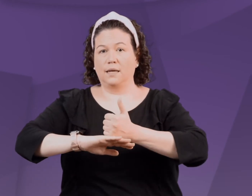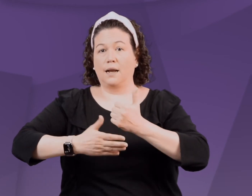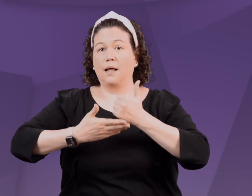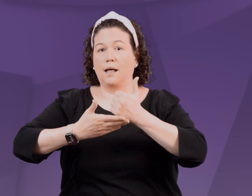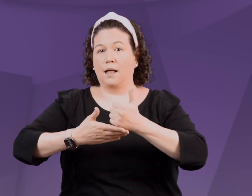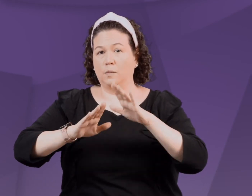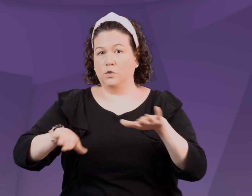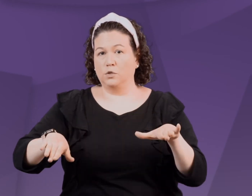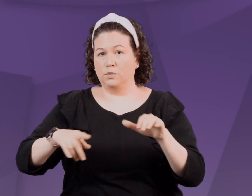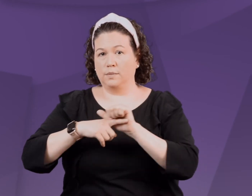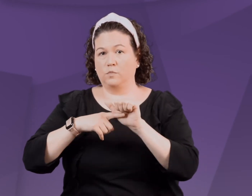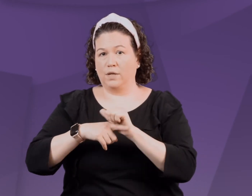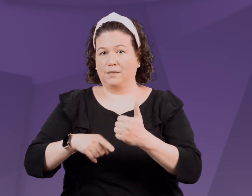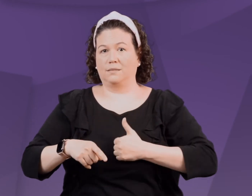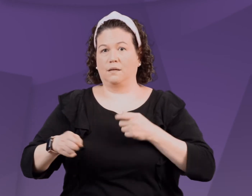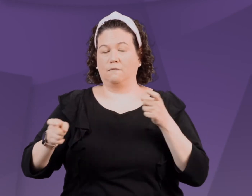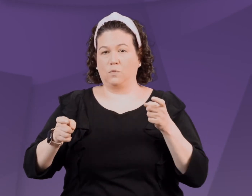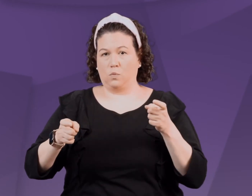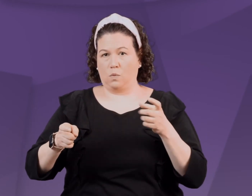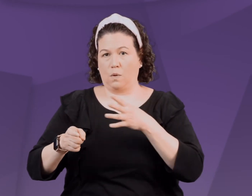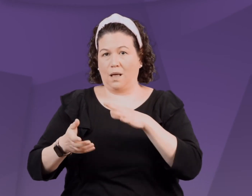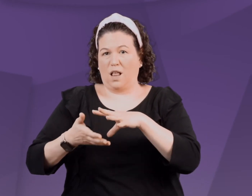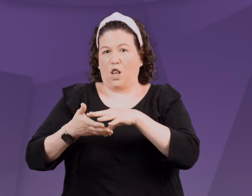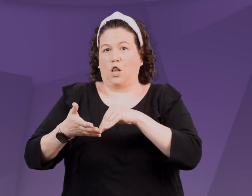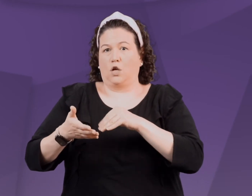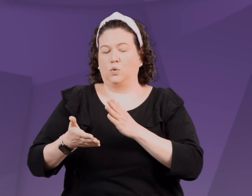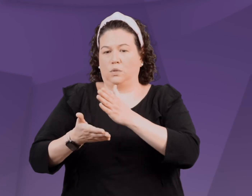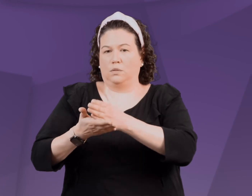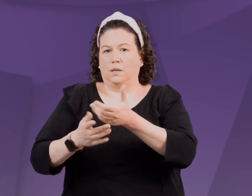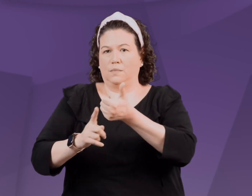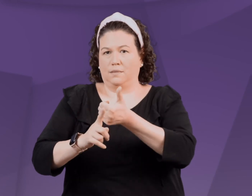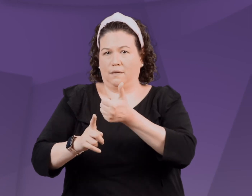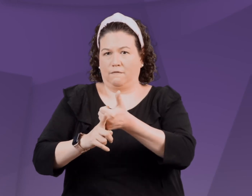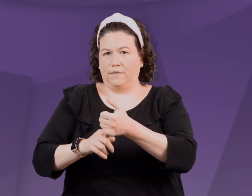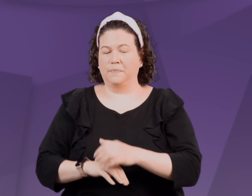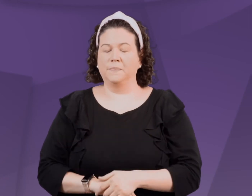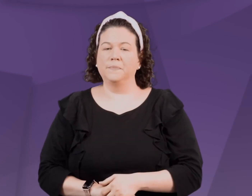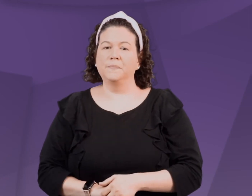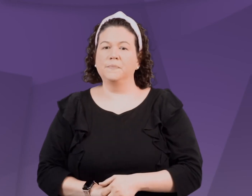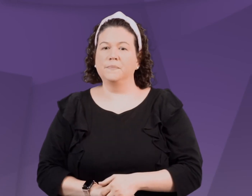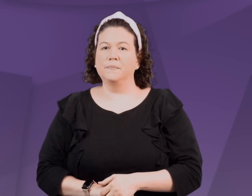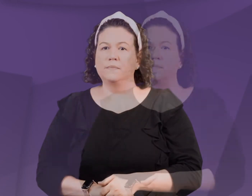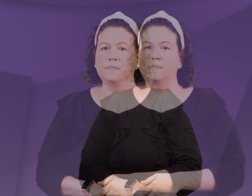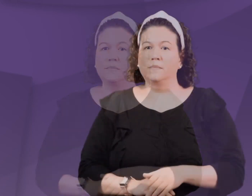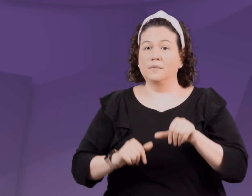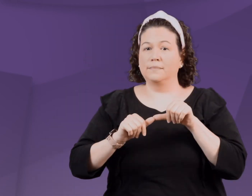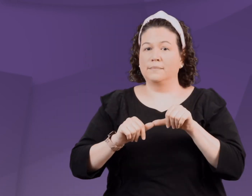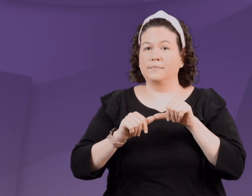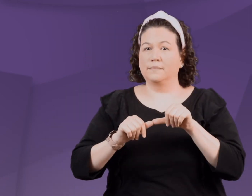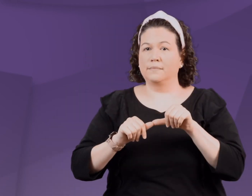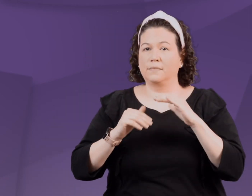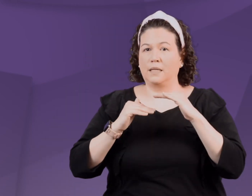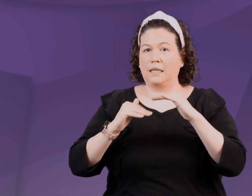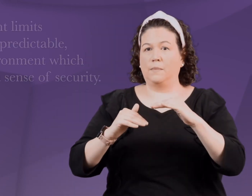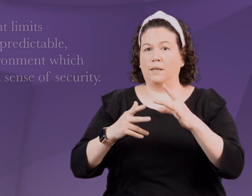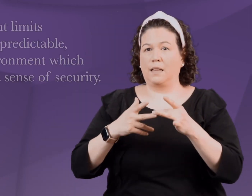Limits set in play sessions help children practice self control and begin to learn to stop themselves in the real world.